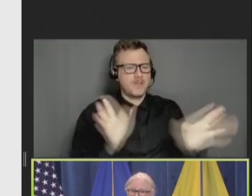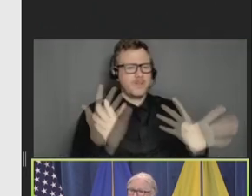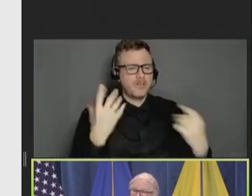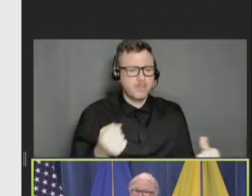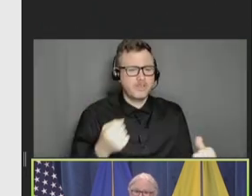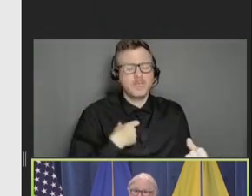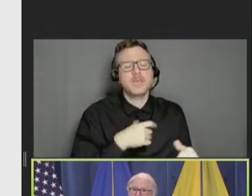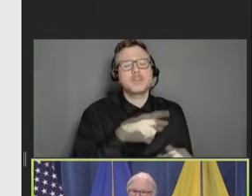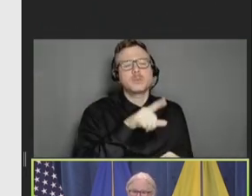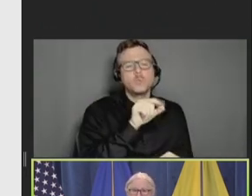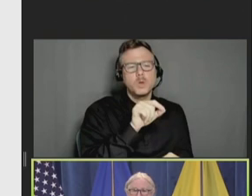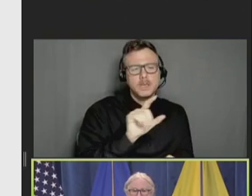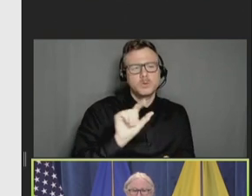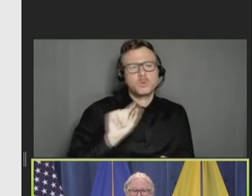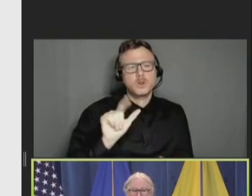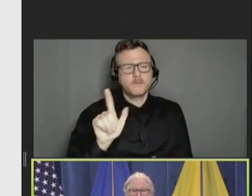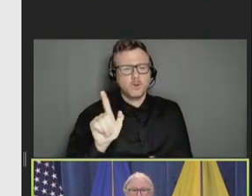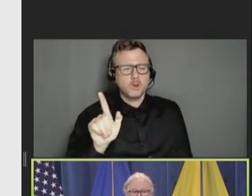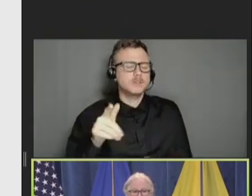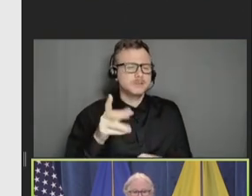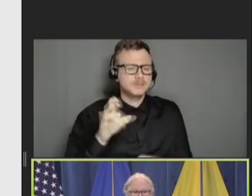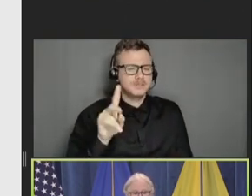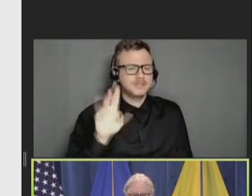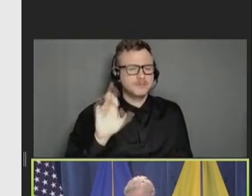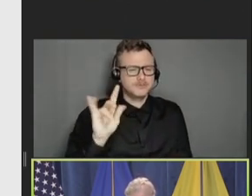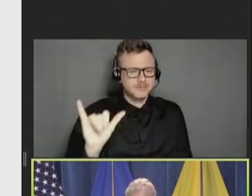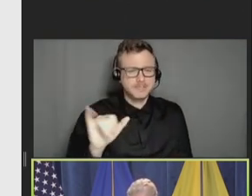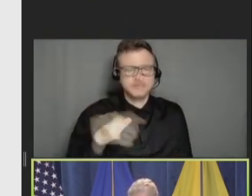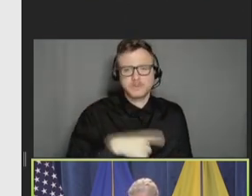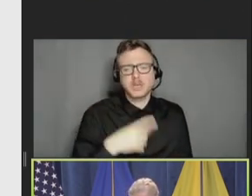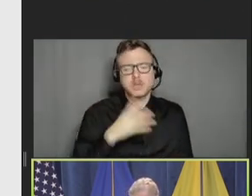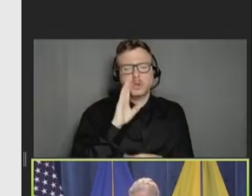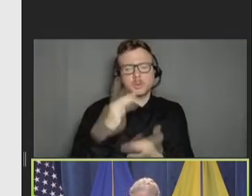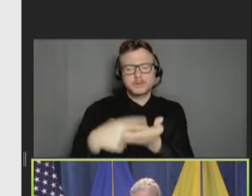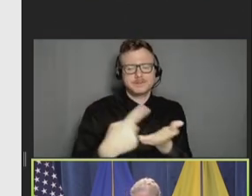But those challenges, that I'm sure you'll be discussing today, remain. I wish you a